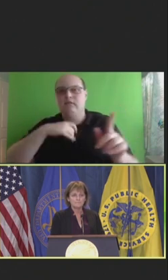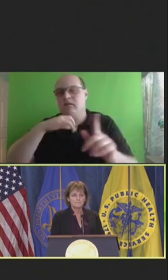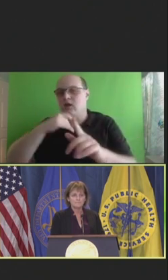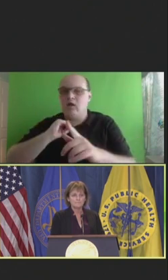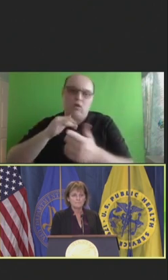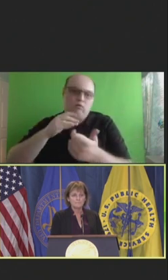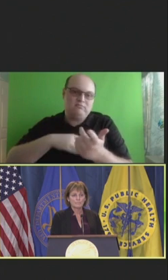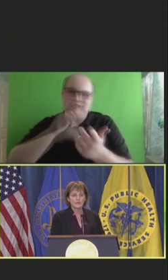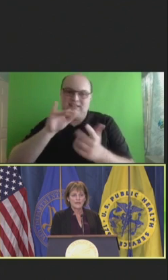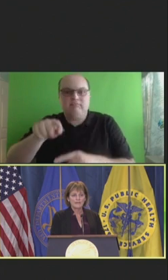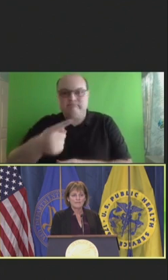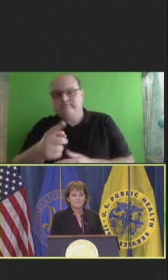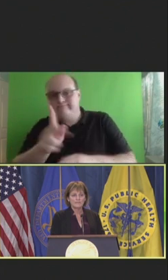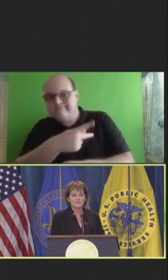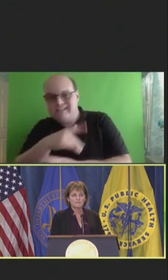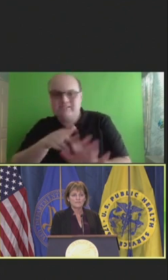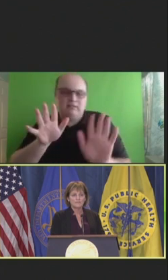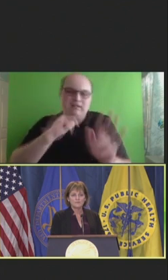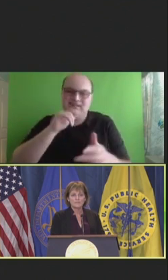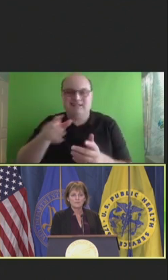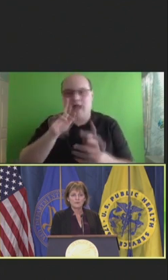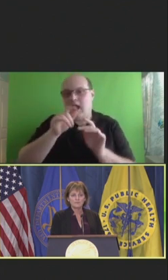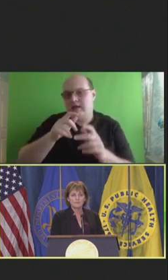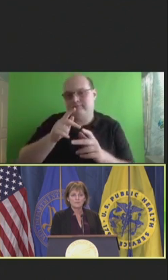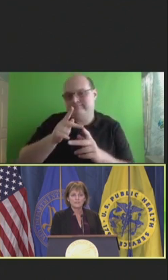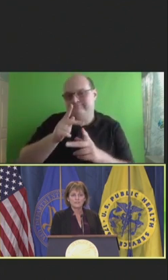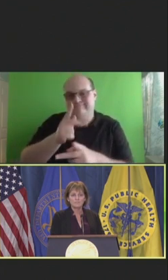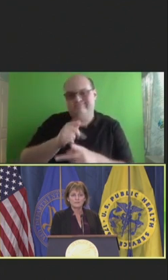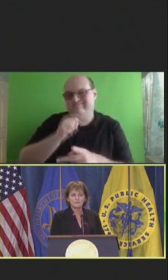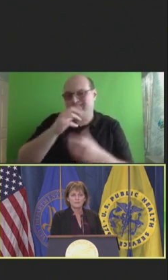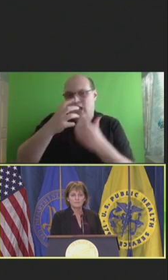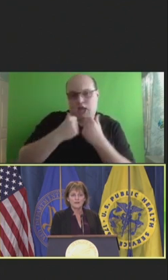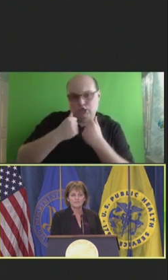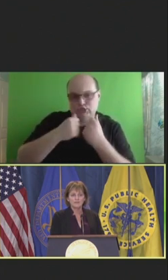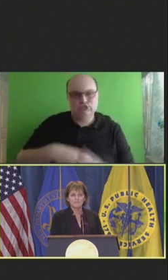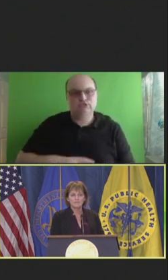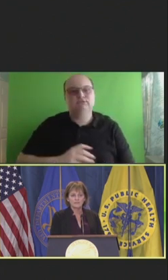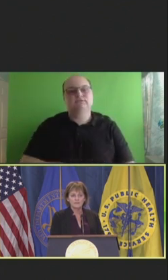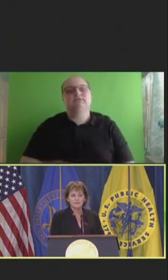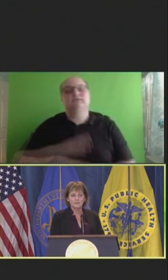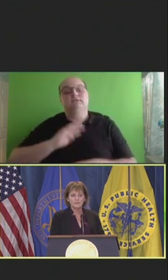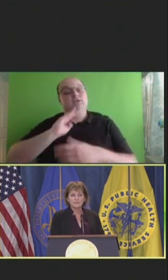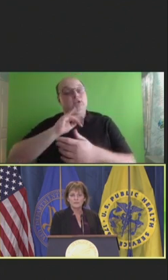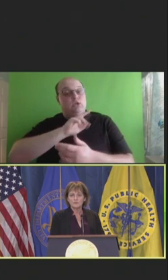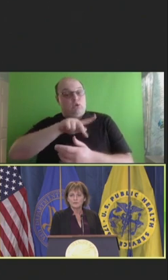And that feeling of decreased personal achievement can manifest similarly.